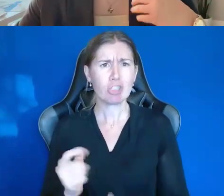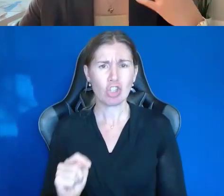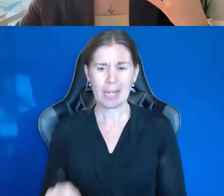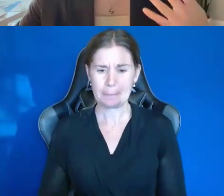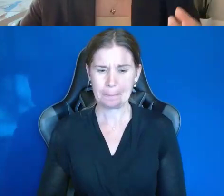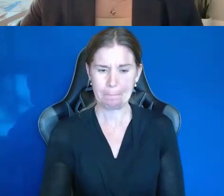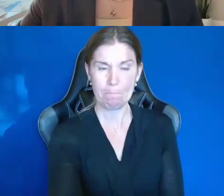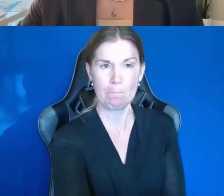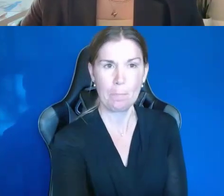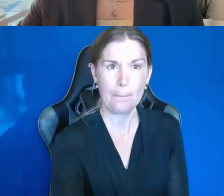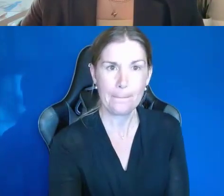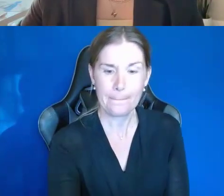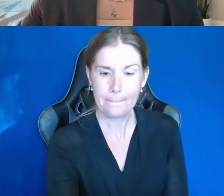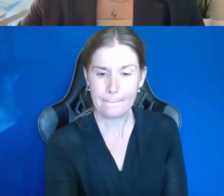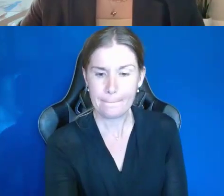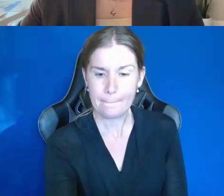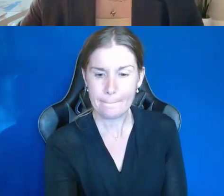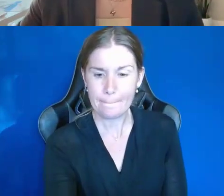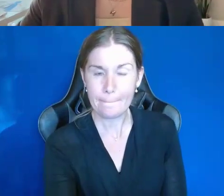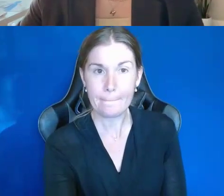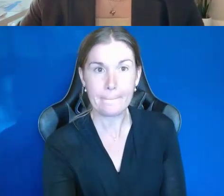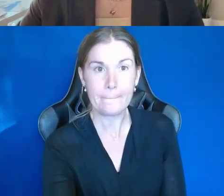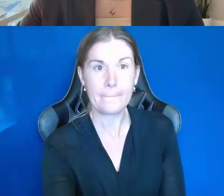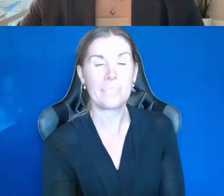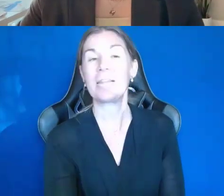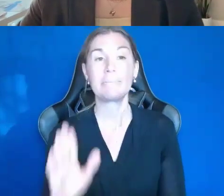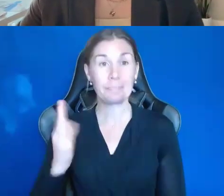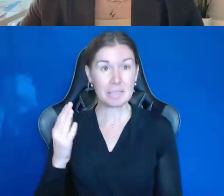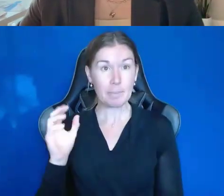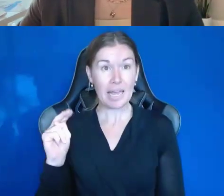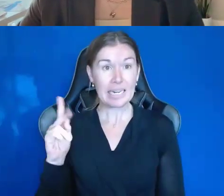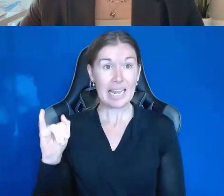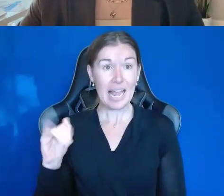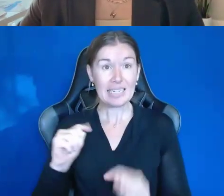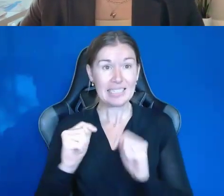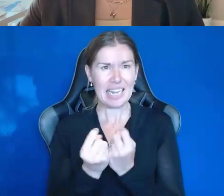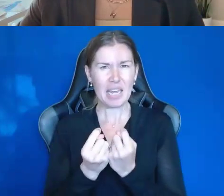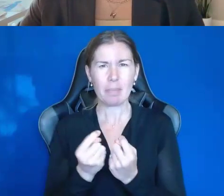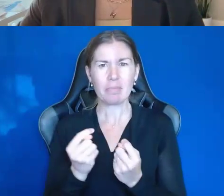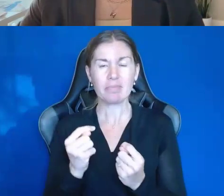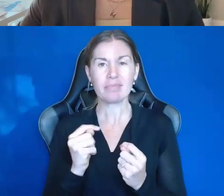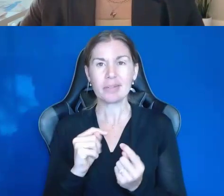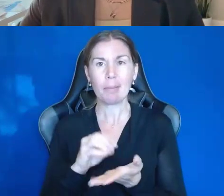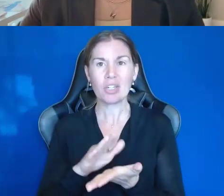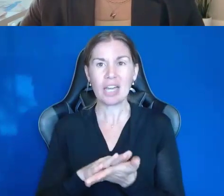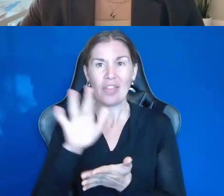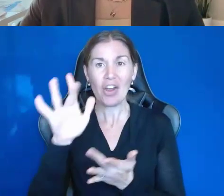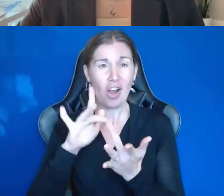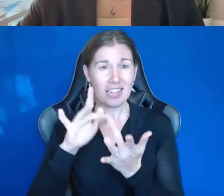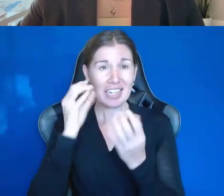And it looks like the NDI team has brought up the contact information for Jonathan, Shawn